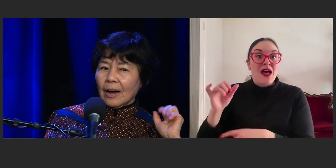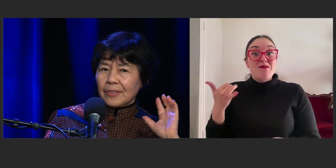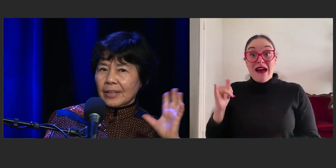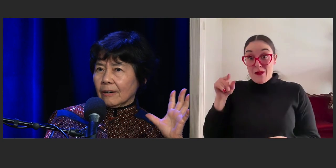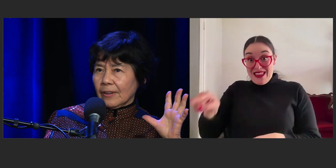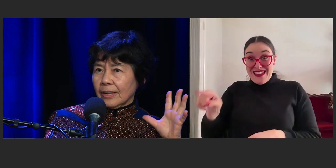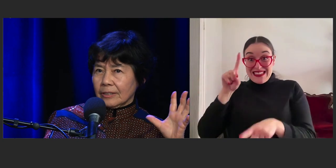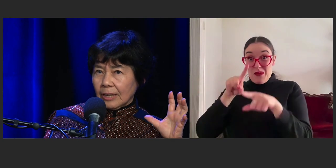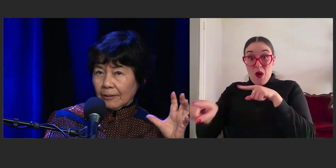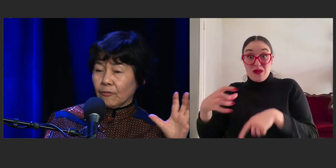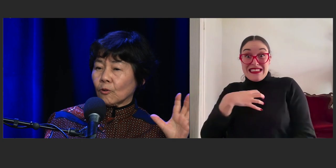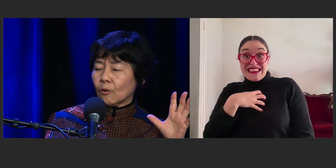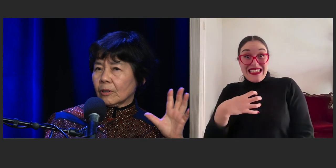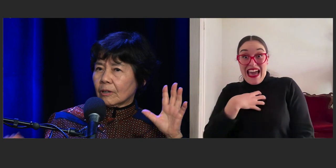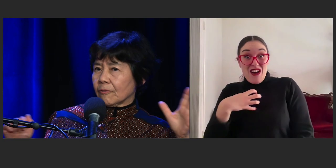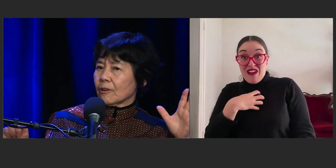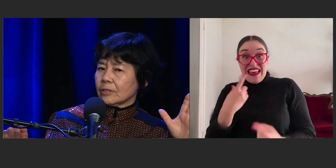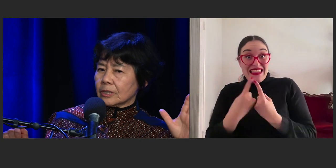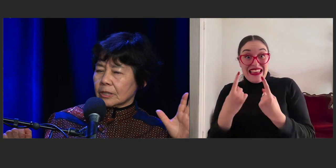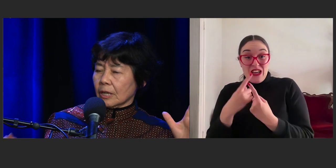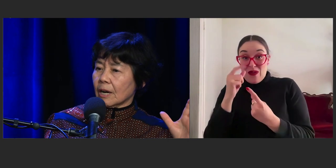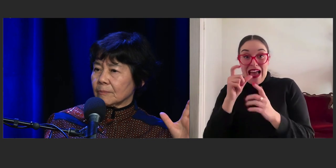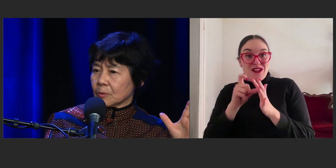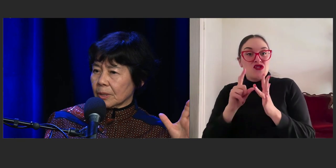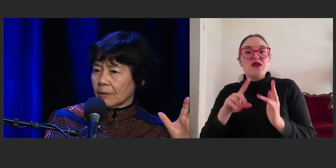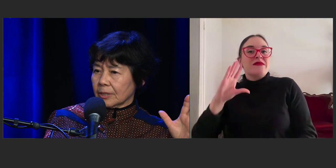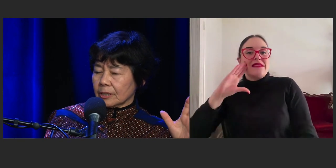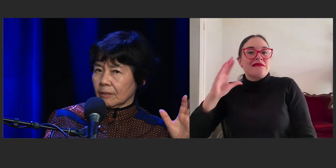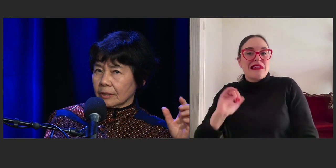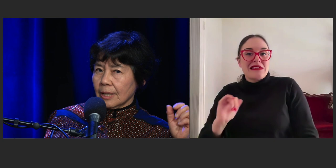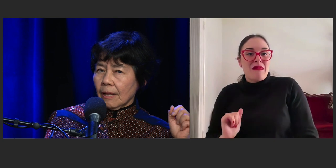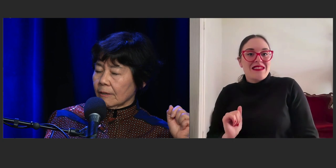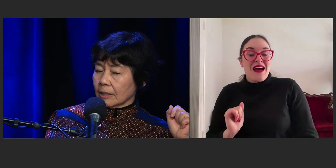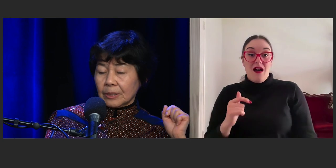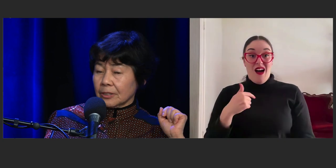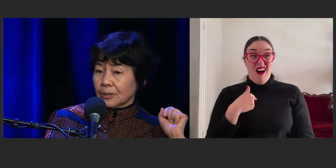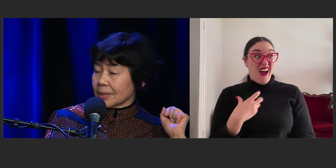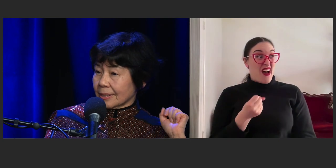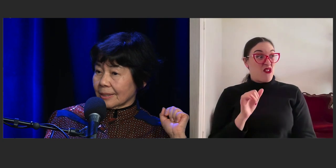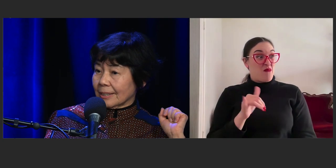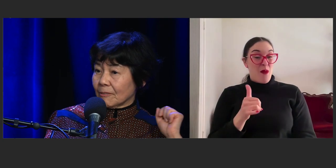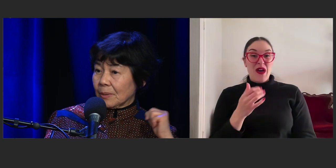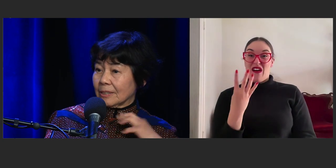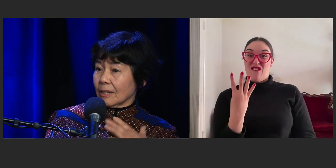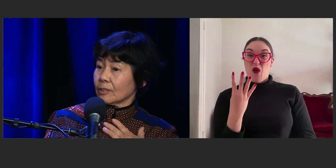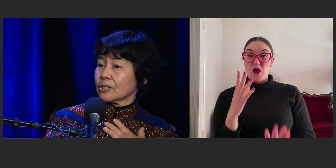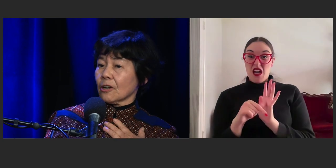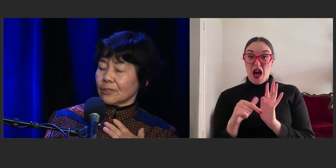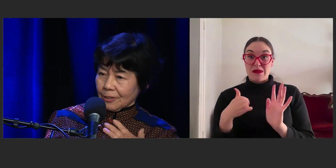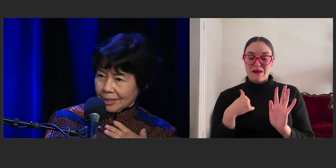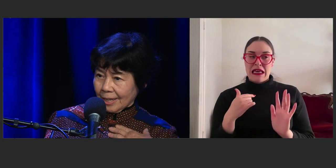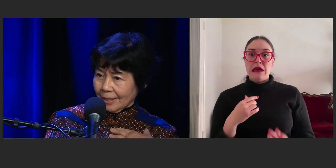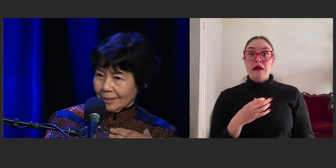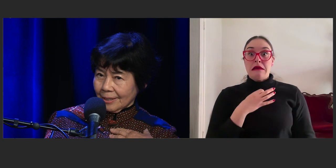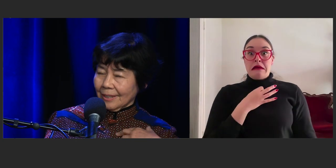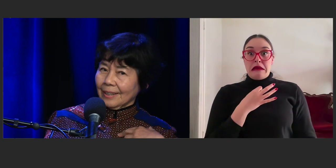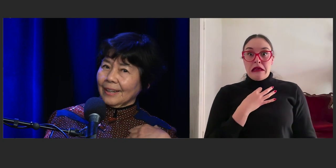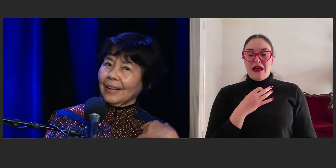I think I've had like four of those times when I've just gone look, I'm gonna do it. And I've been so, so scared.